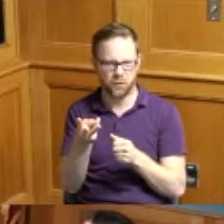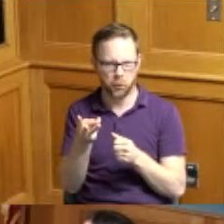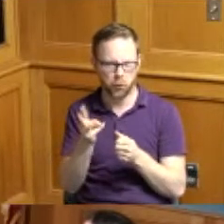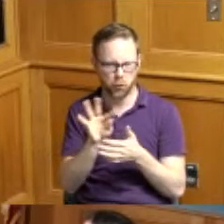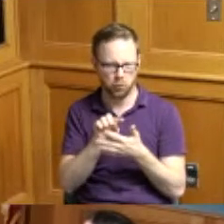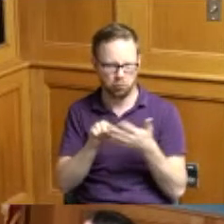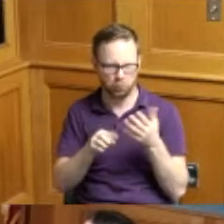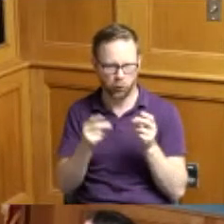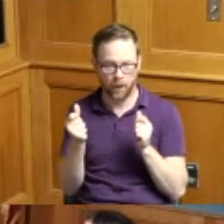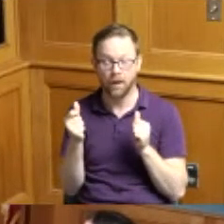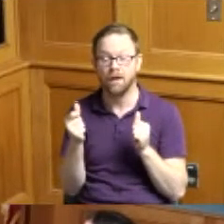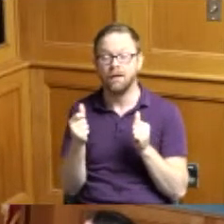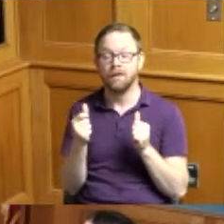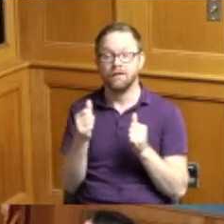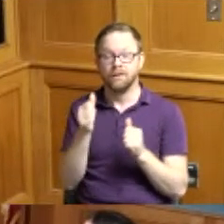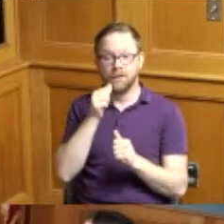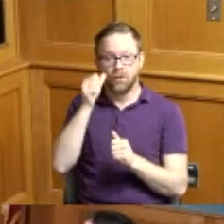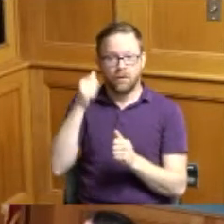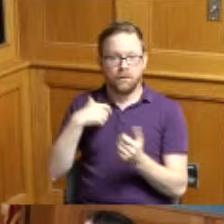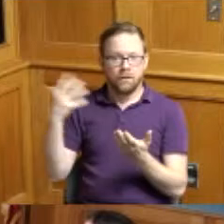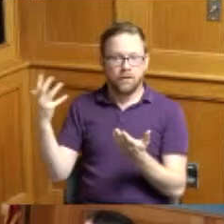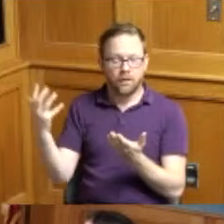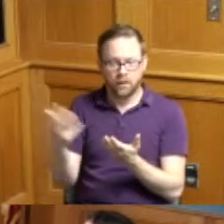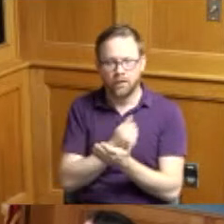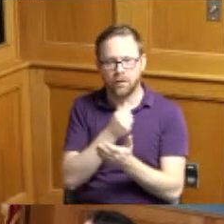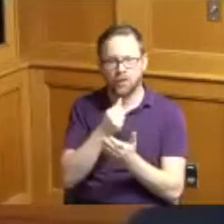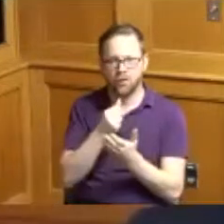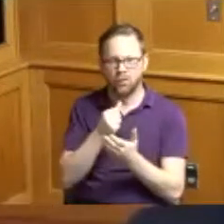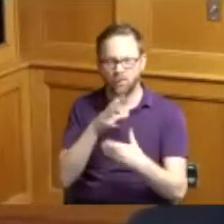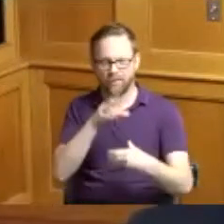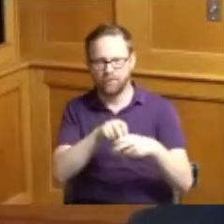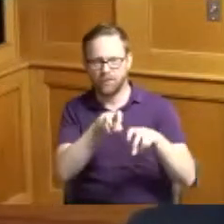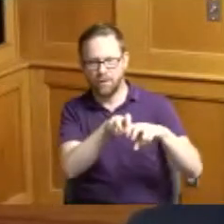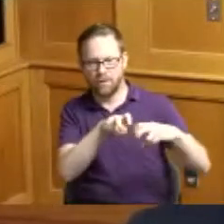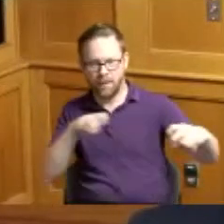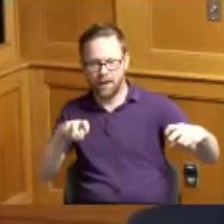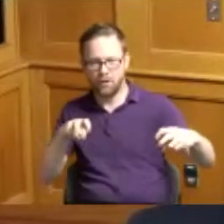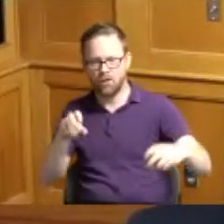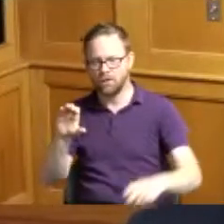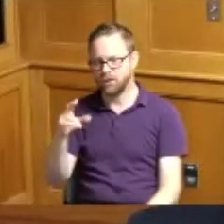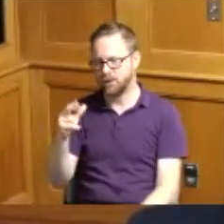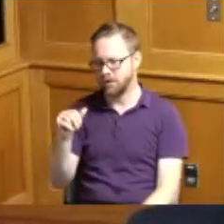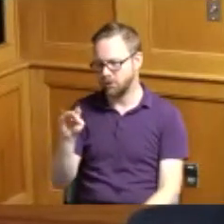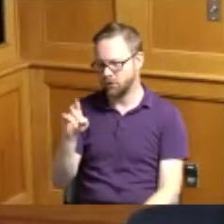opportunity yesterday to serve as a panelist on the chambers release of their state of the region